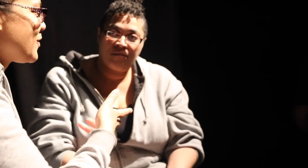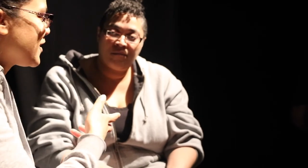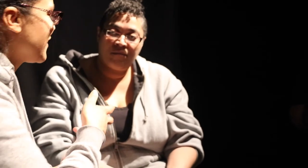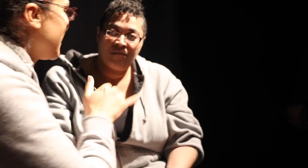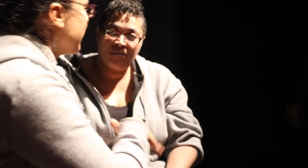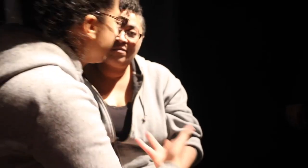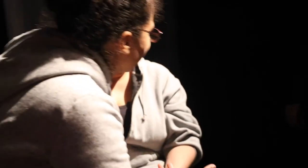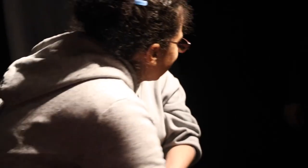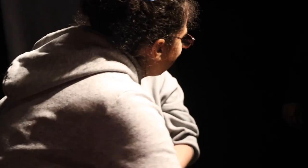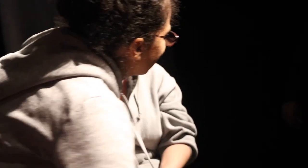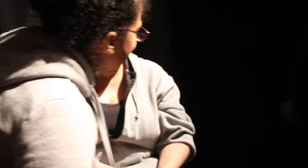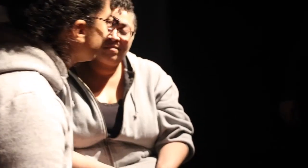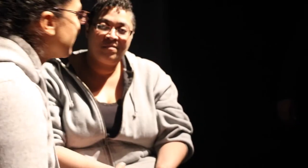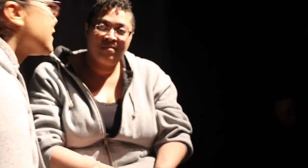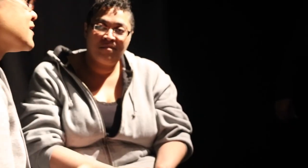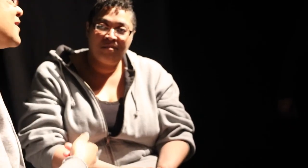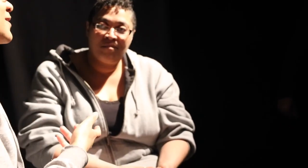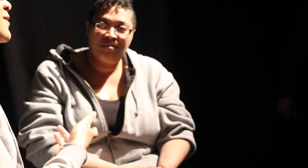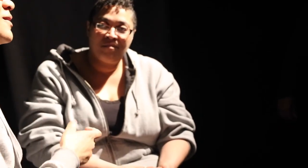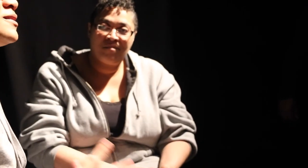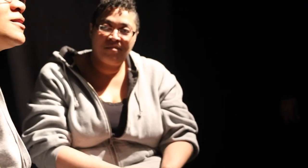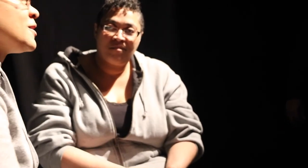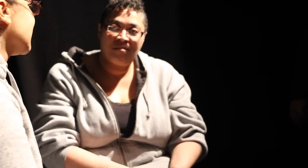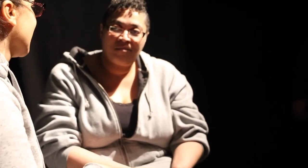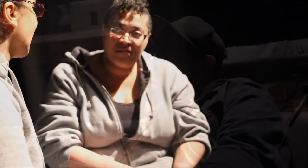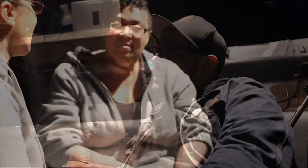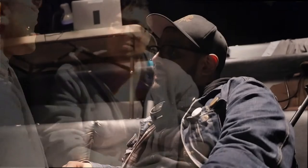So I guess it was that experience...